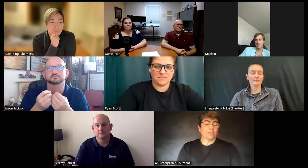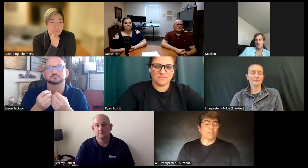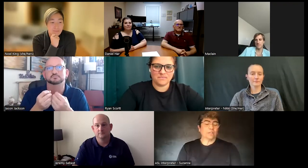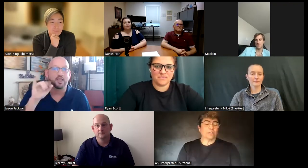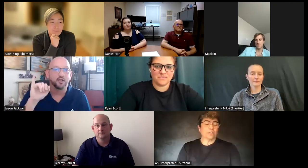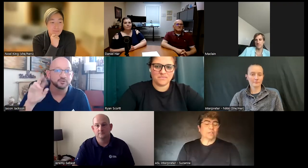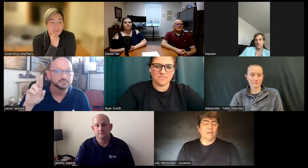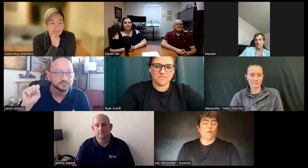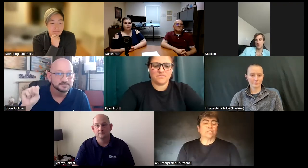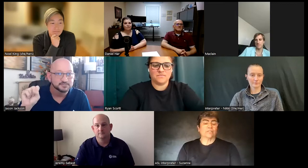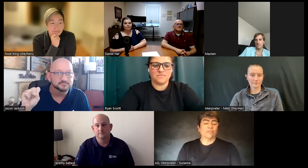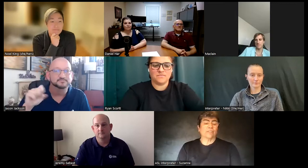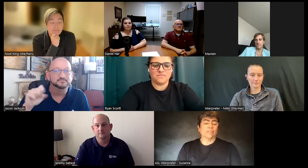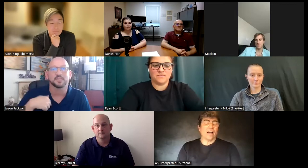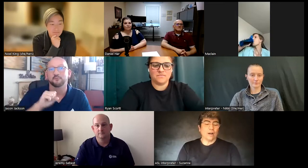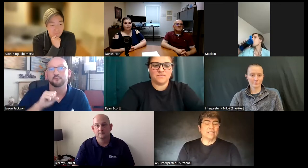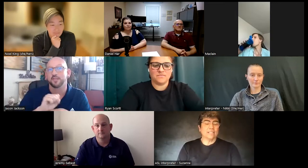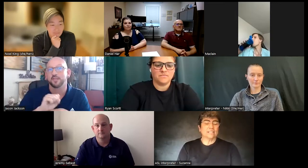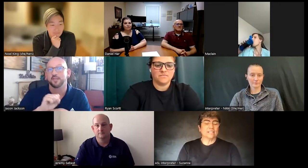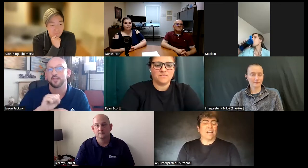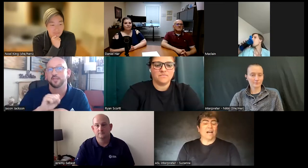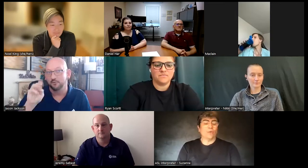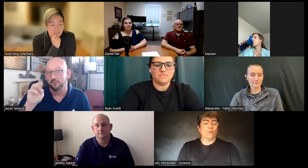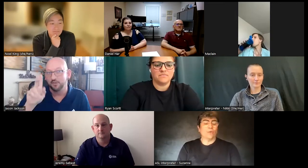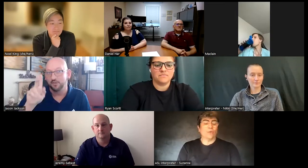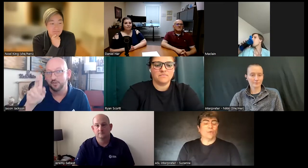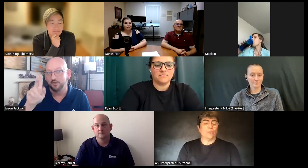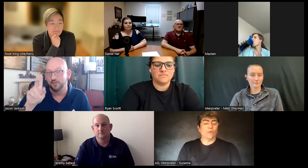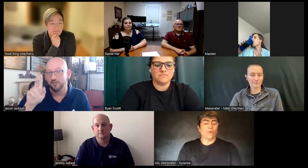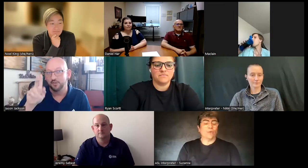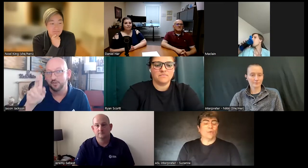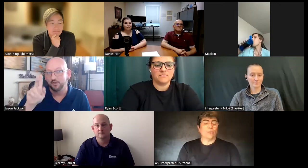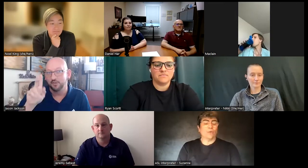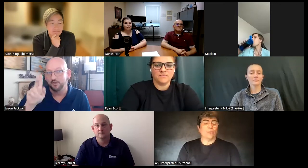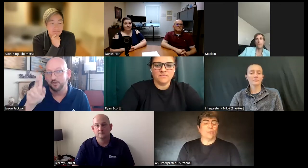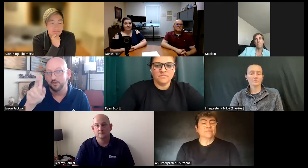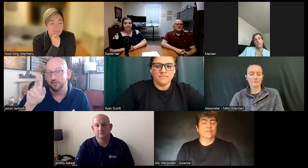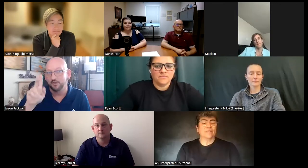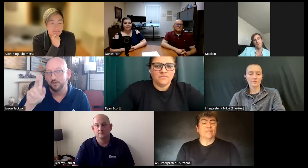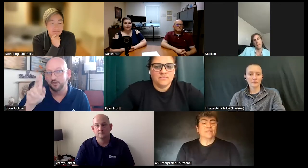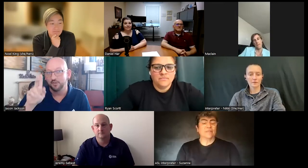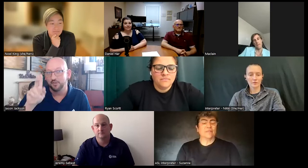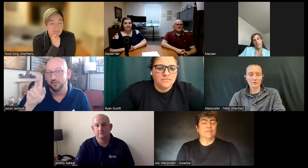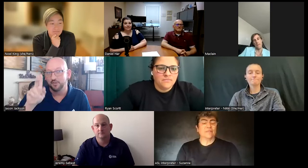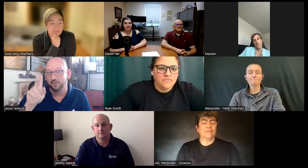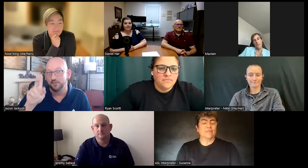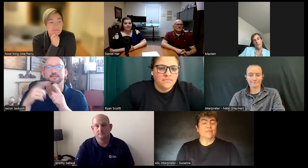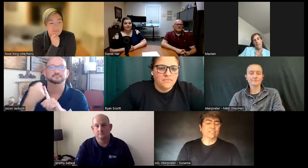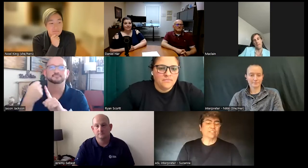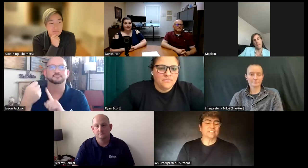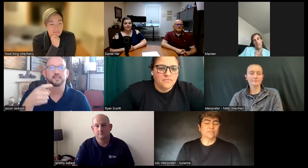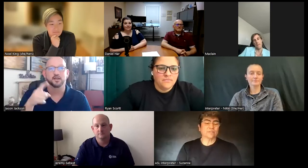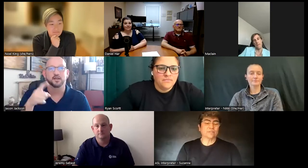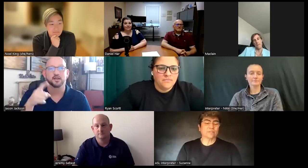for the IRS I worked for the Walmart all sorts of different retail stores and